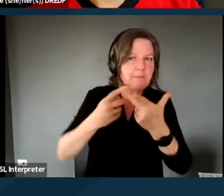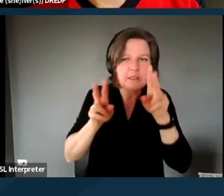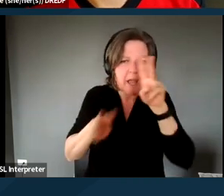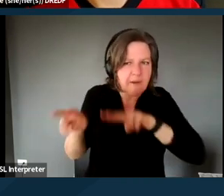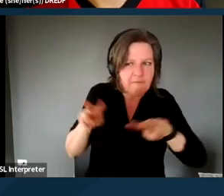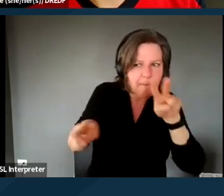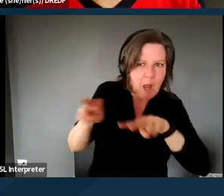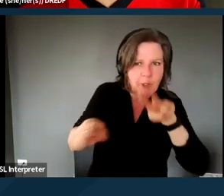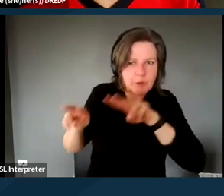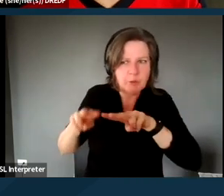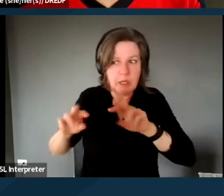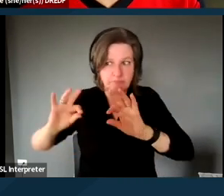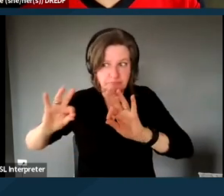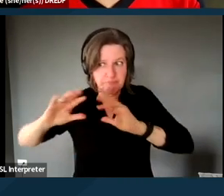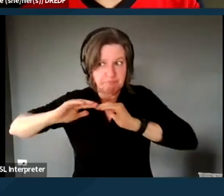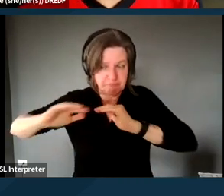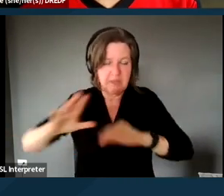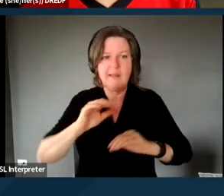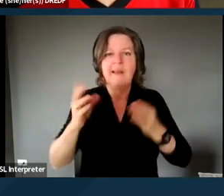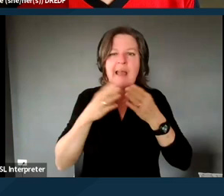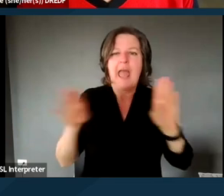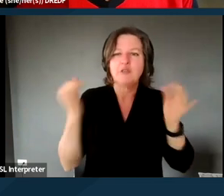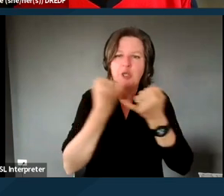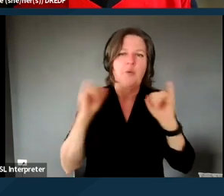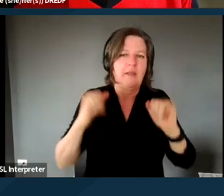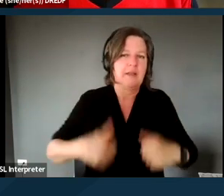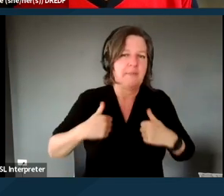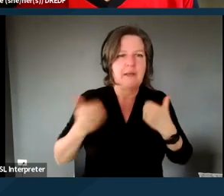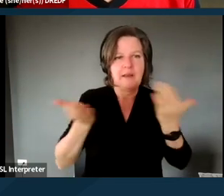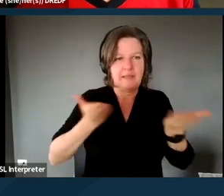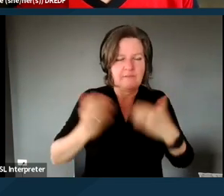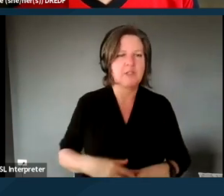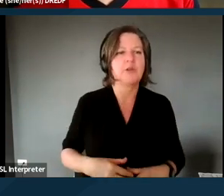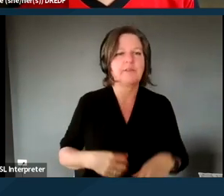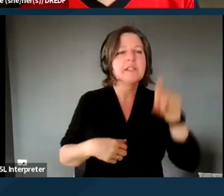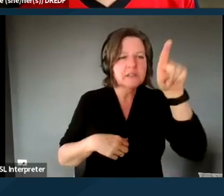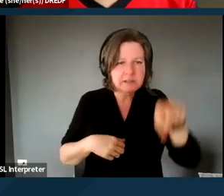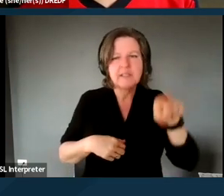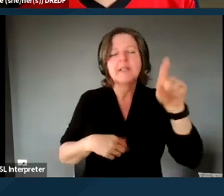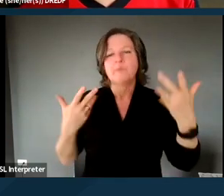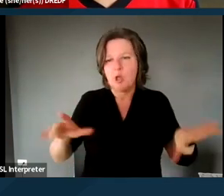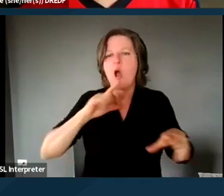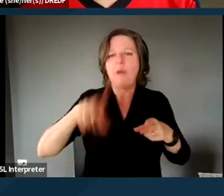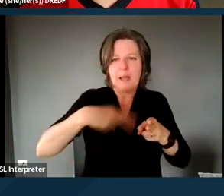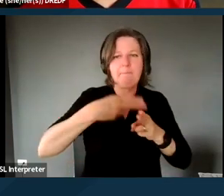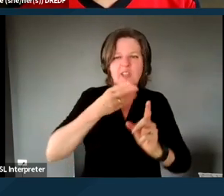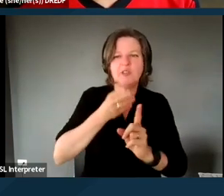and general independent living services. So some of this has been mentioned in prior slides as well.